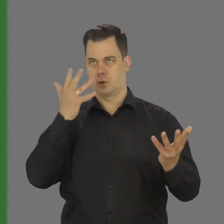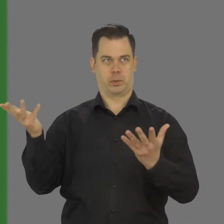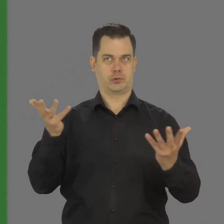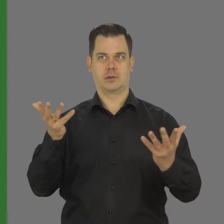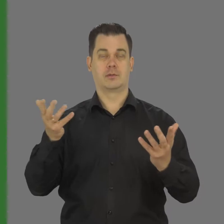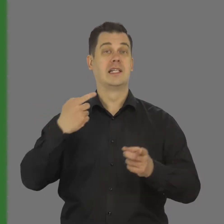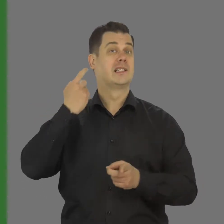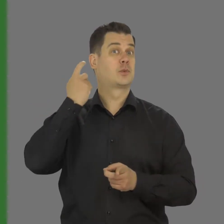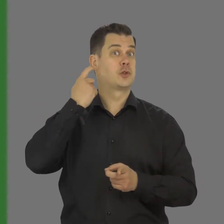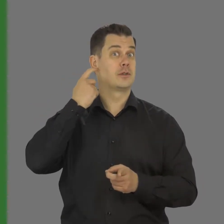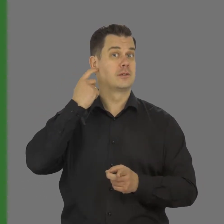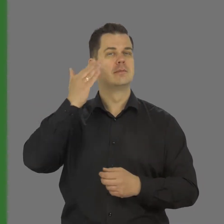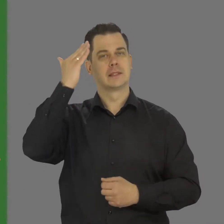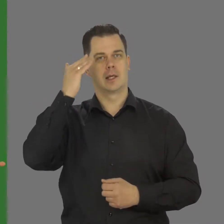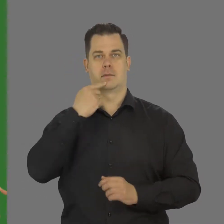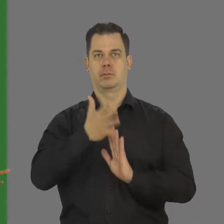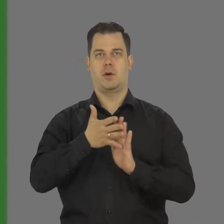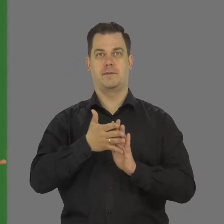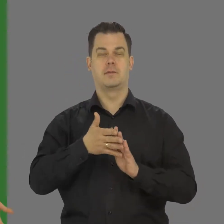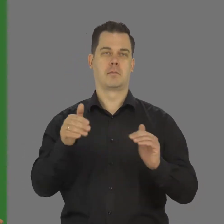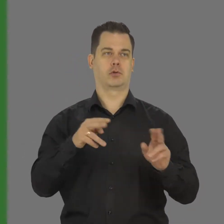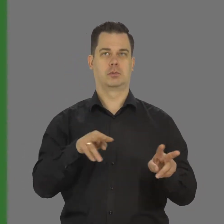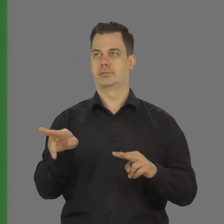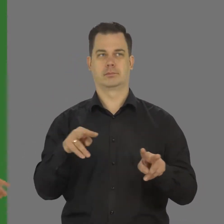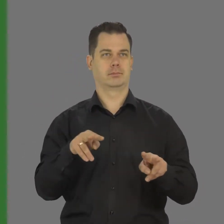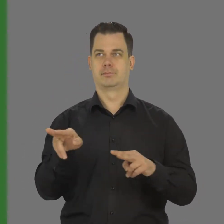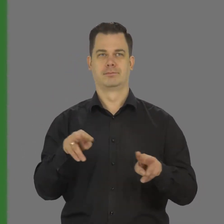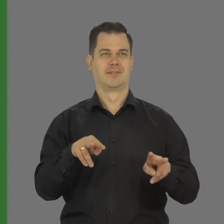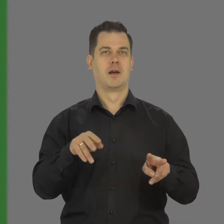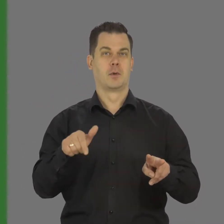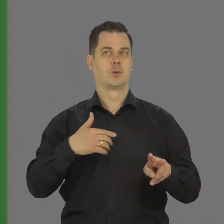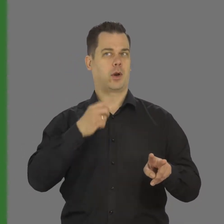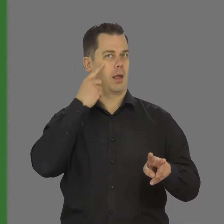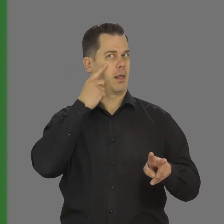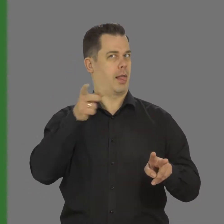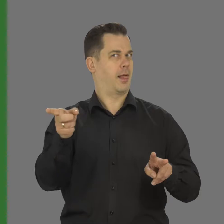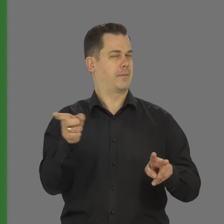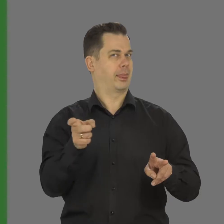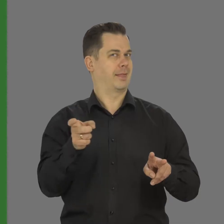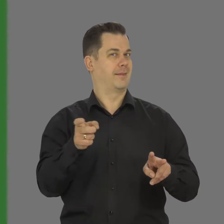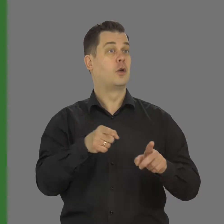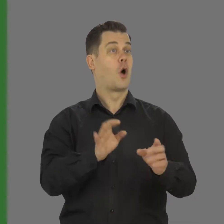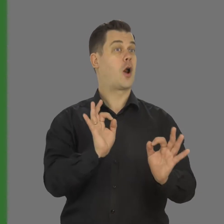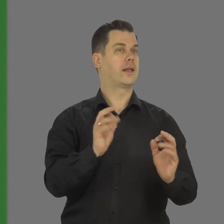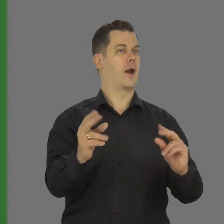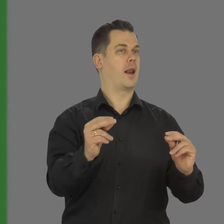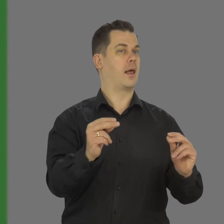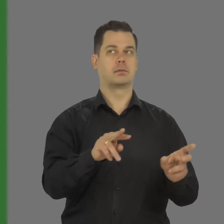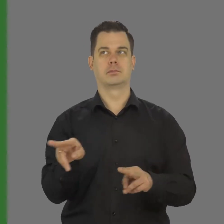are hearing people who know Polish Sign Language, because they may feel tempted to compare the original text with the translation.